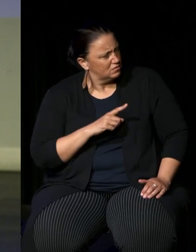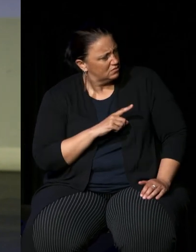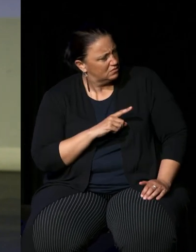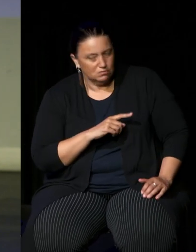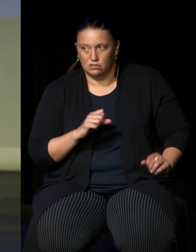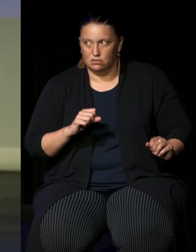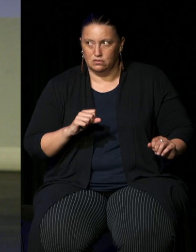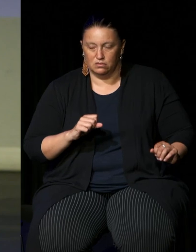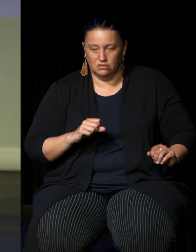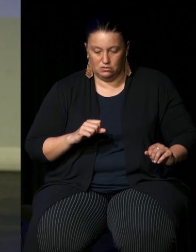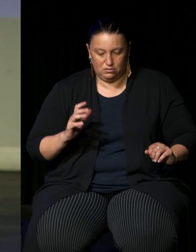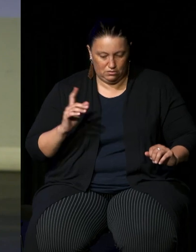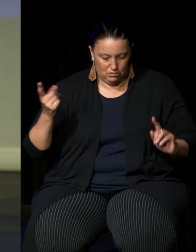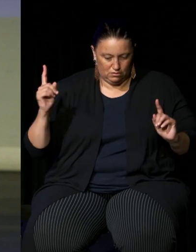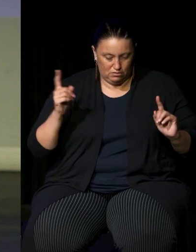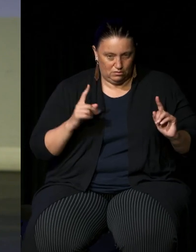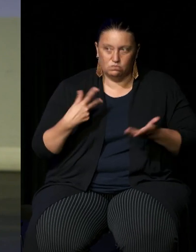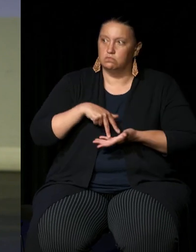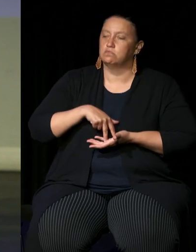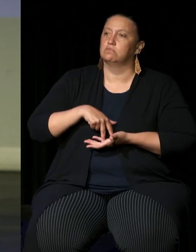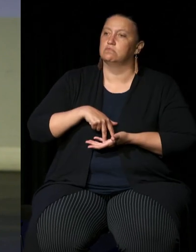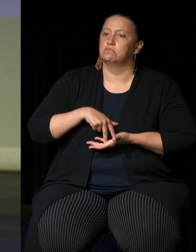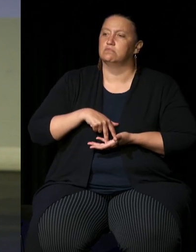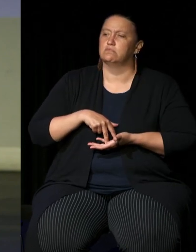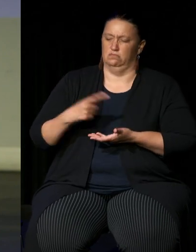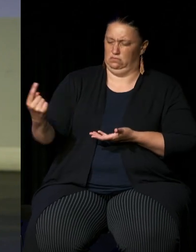me turn around and walked back towards him and he stood up obviously wondering why I was coming back